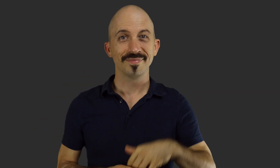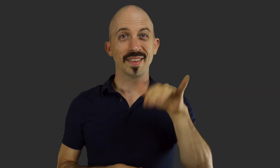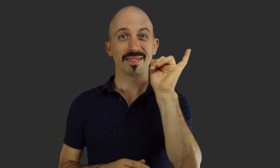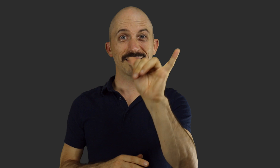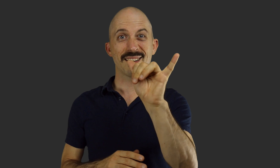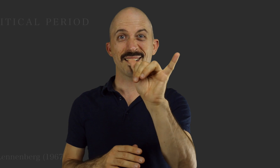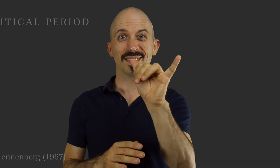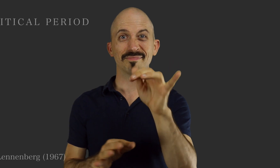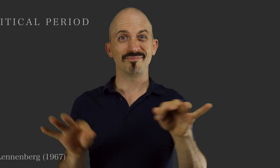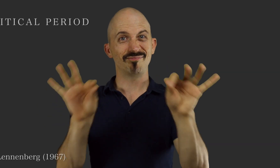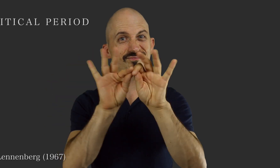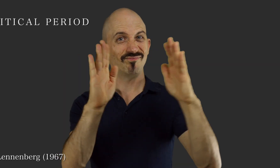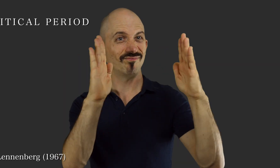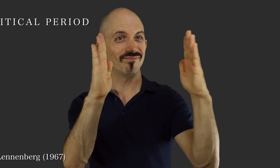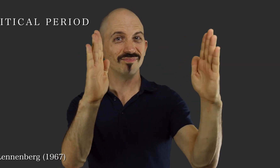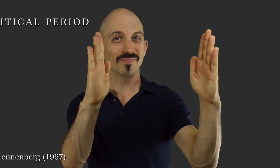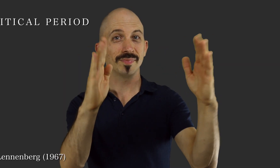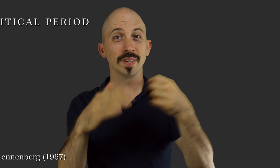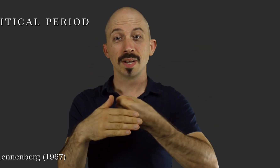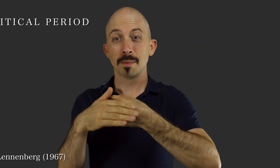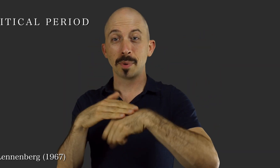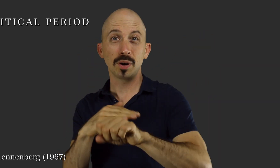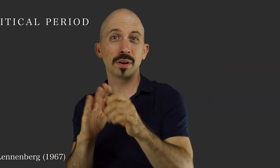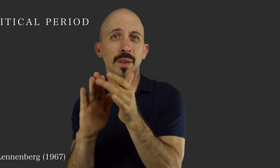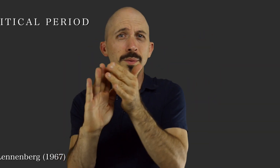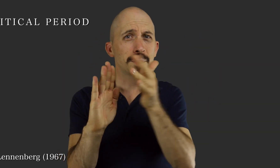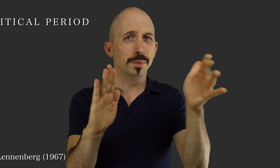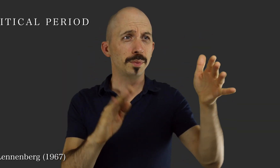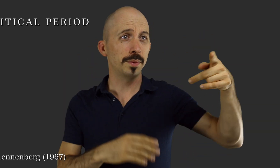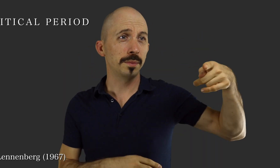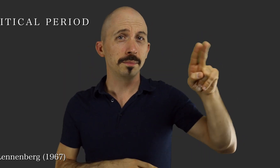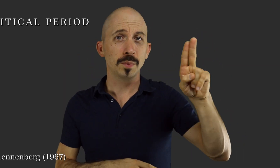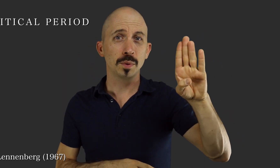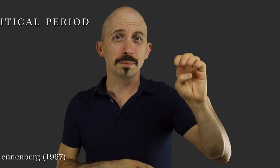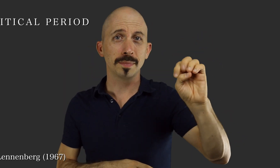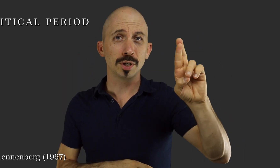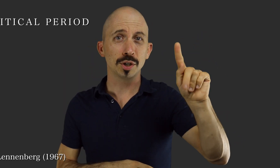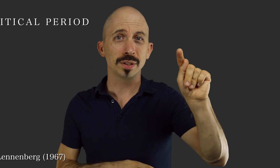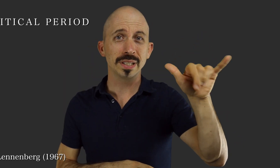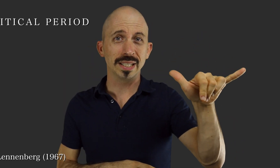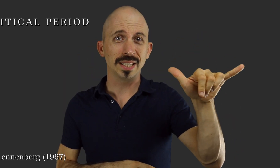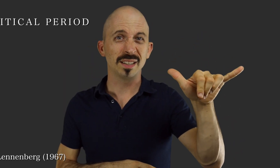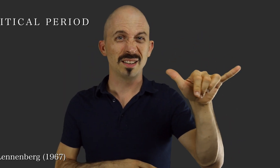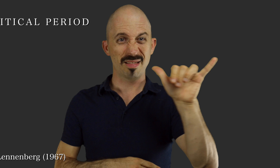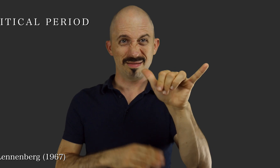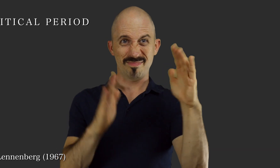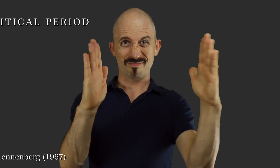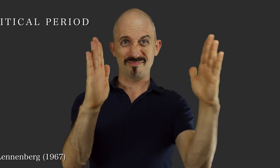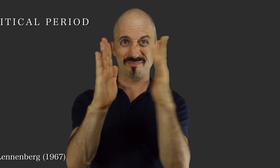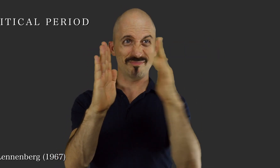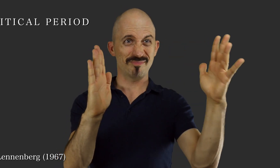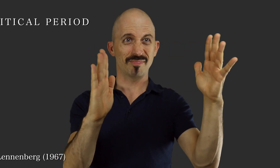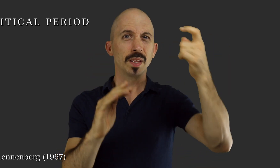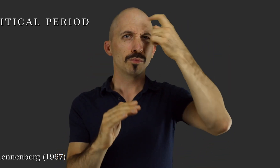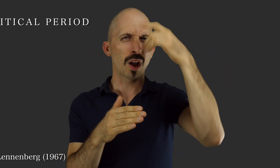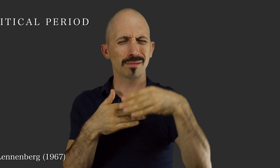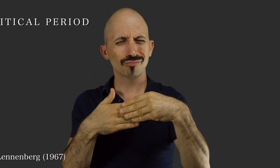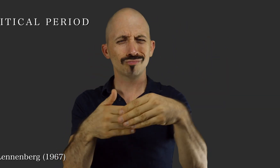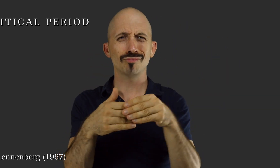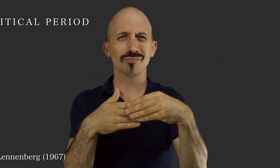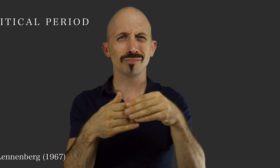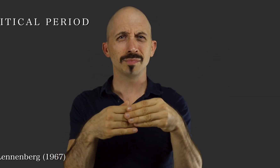During the critical period, from birth to puberty, the brain has enhanced plasticity.